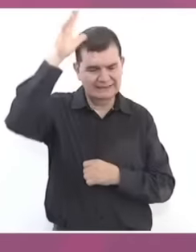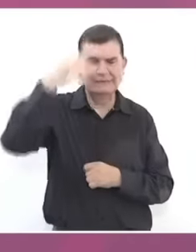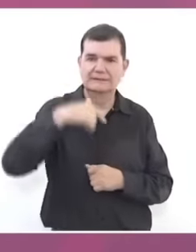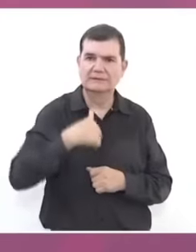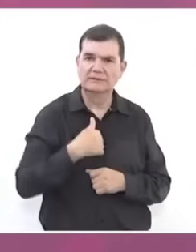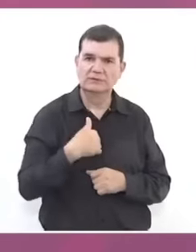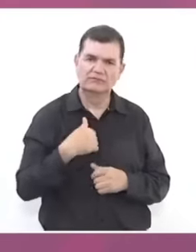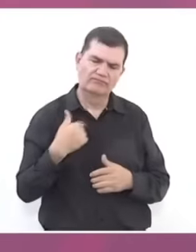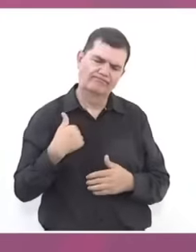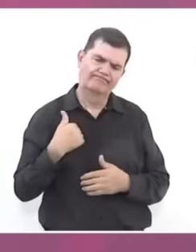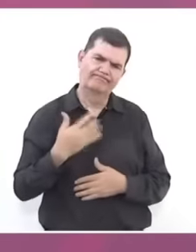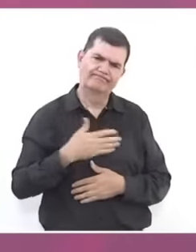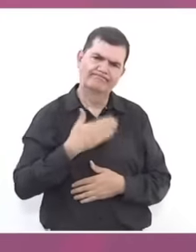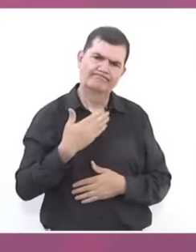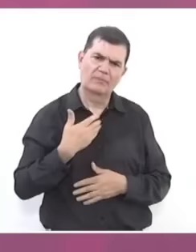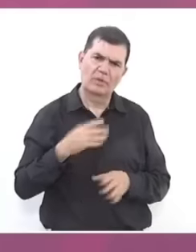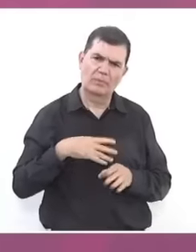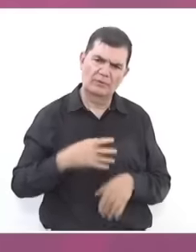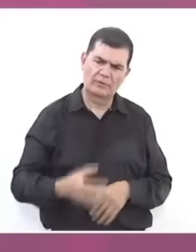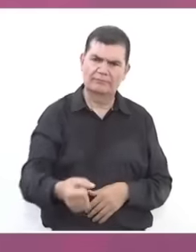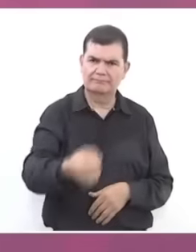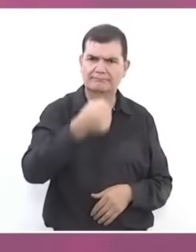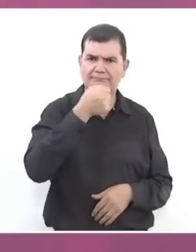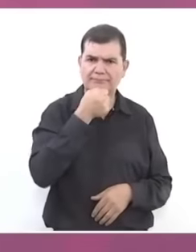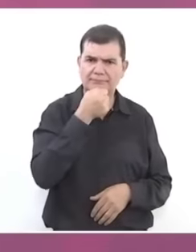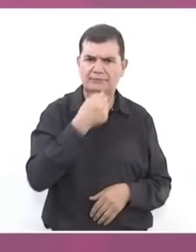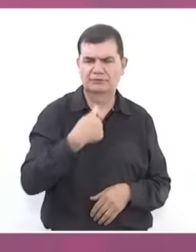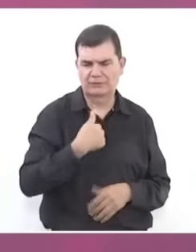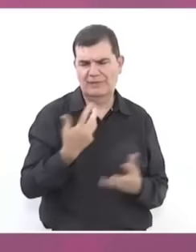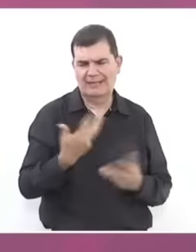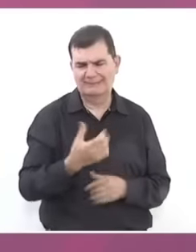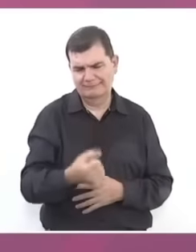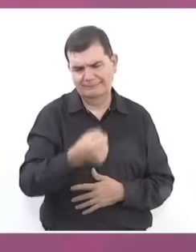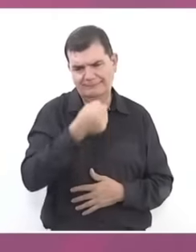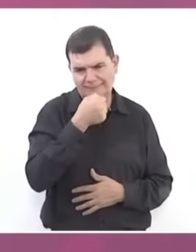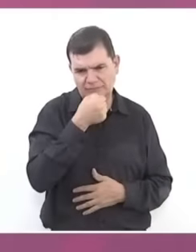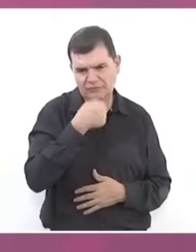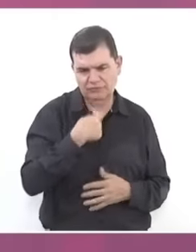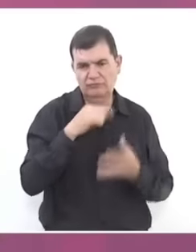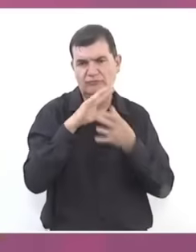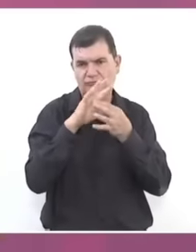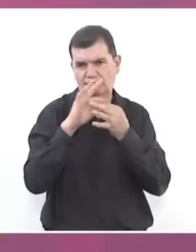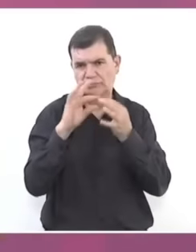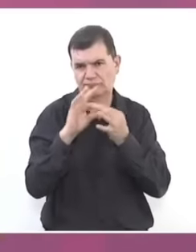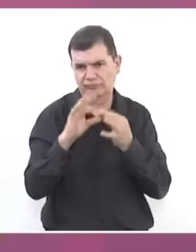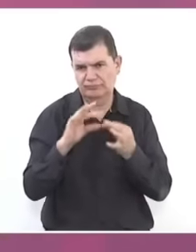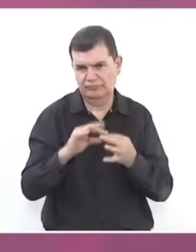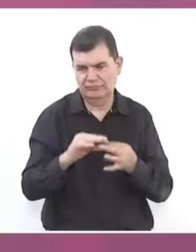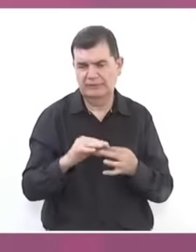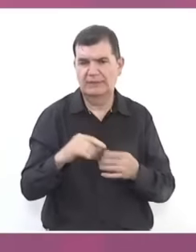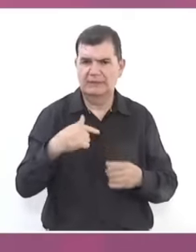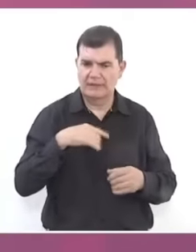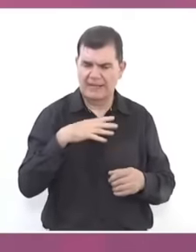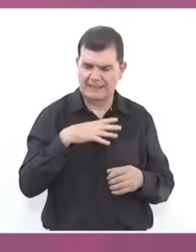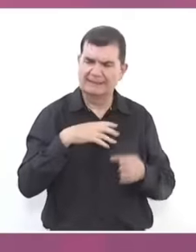privilege of speaking And then I said that I was sure that the president